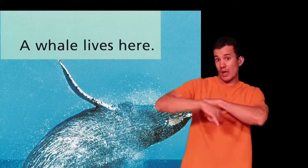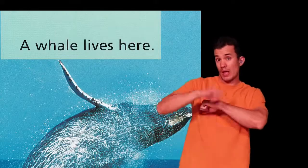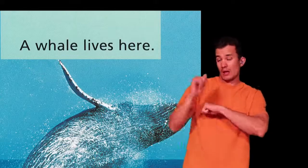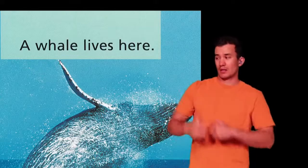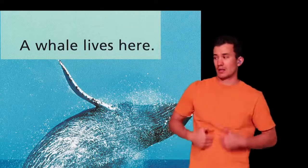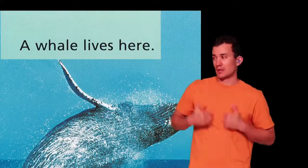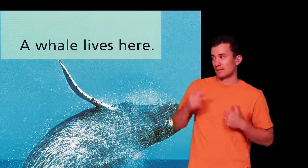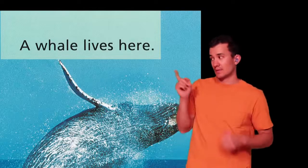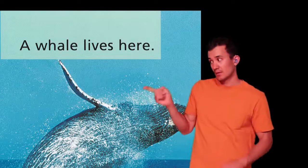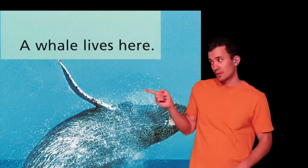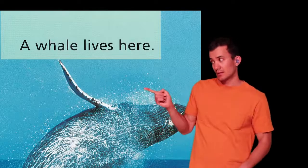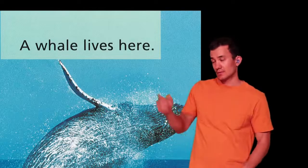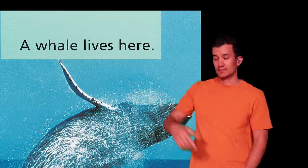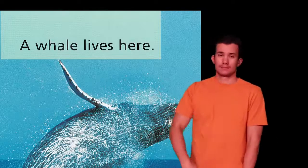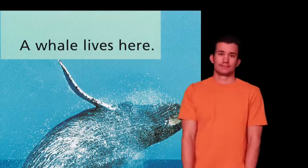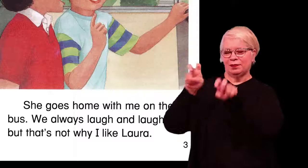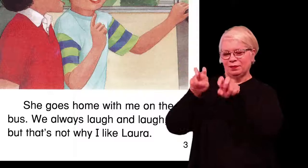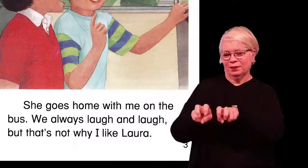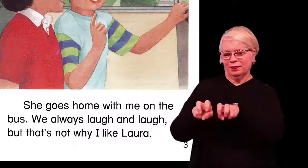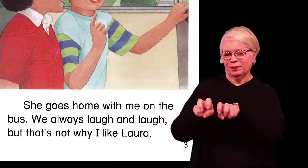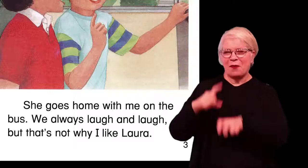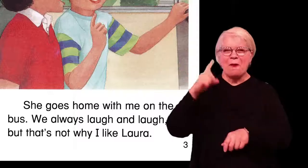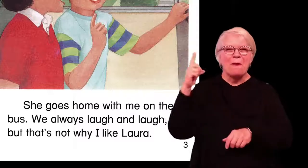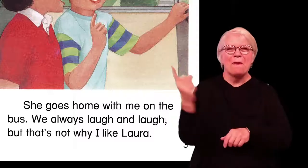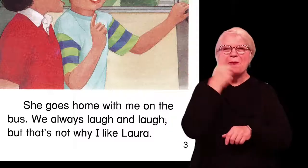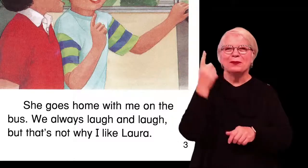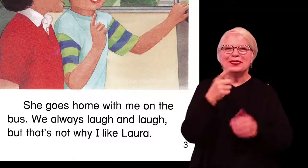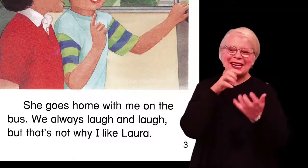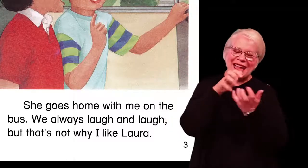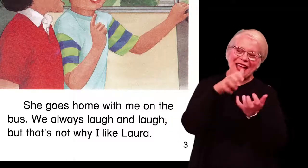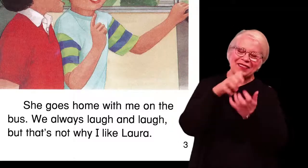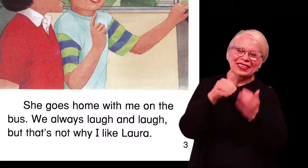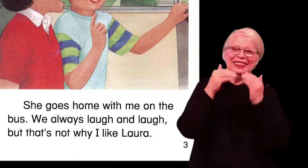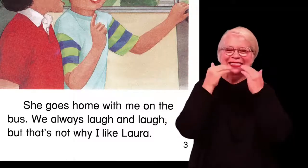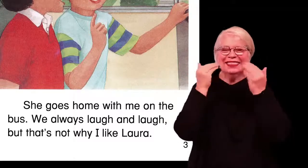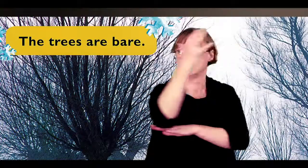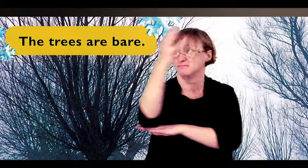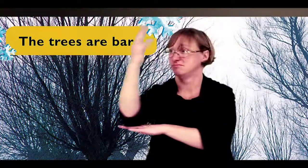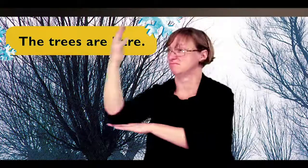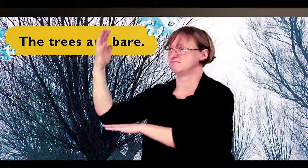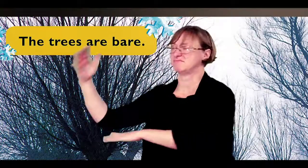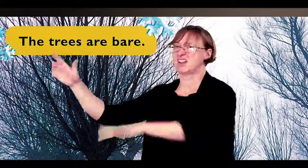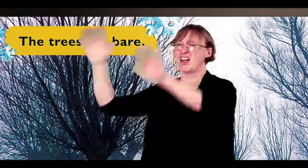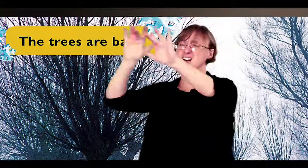whale lives here she goes home with me